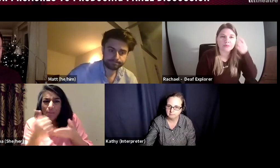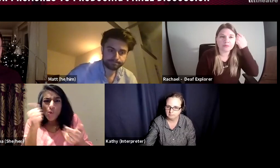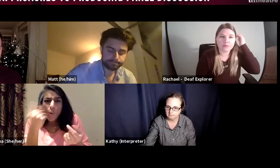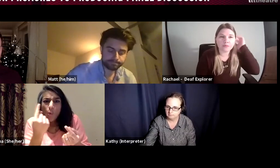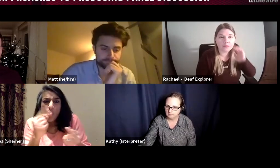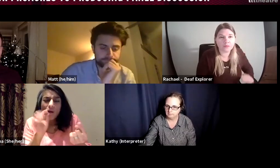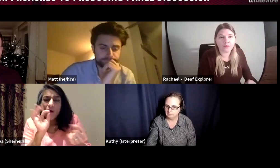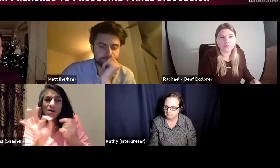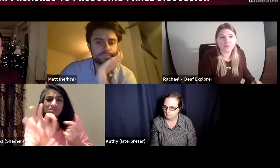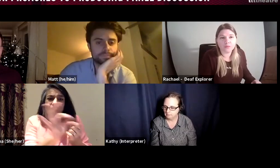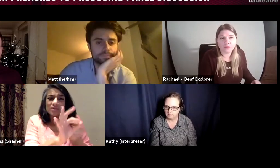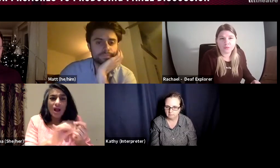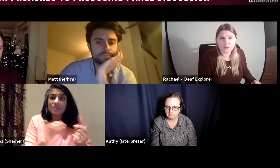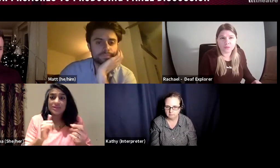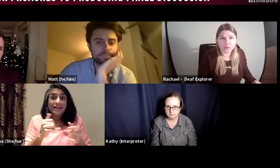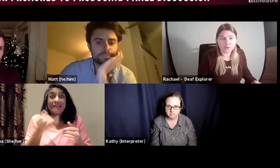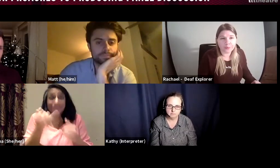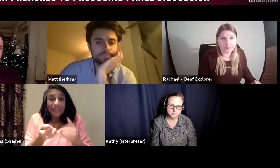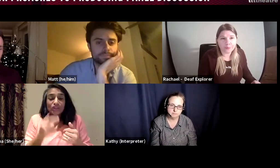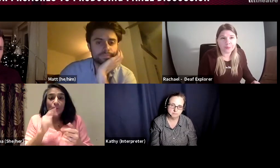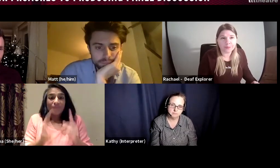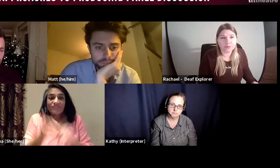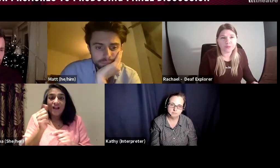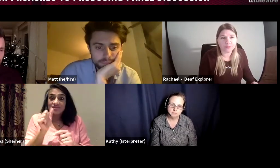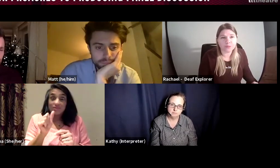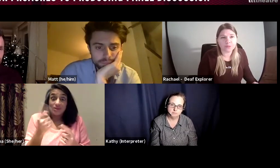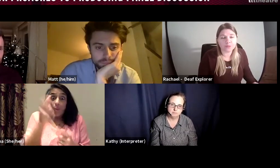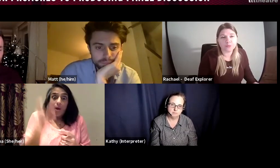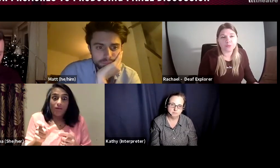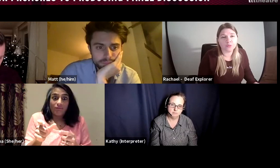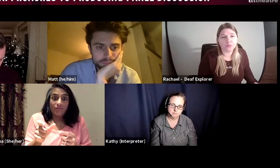You can ask people who would you recommend for this particular help? And eventually